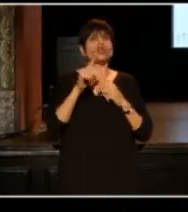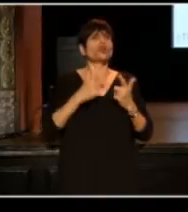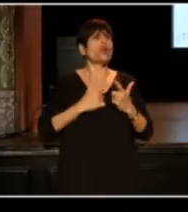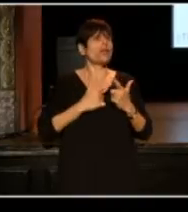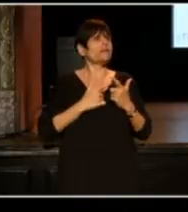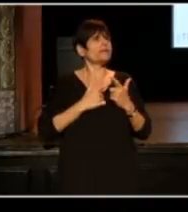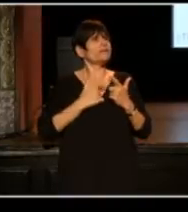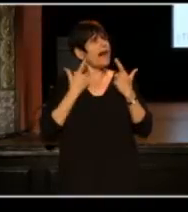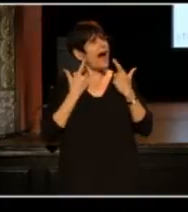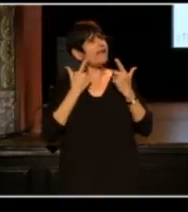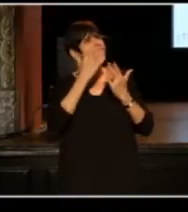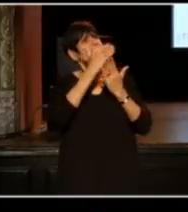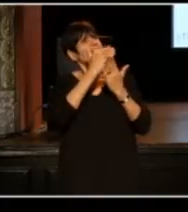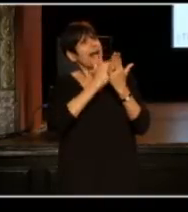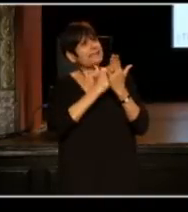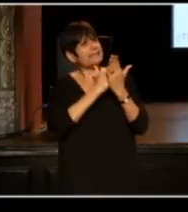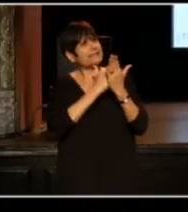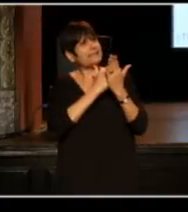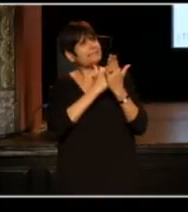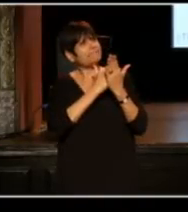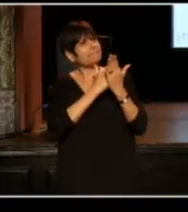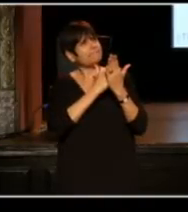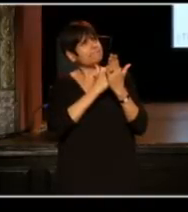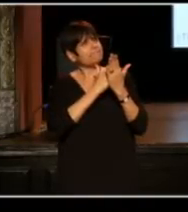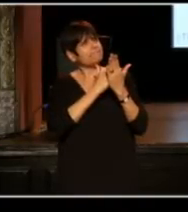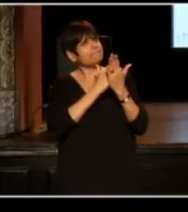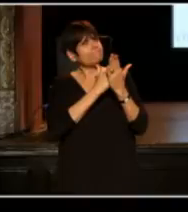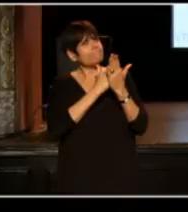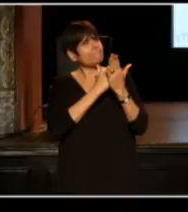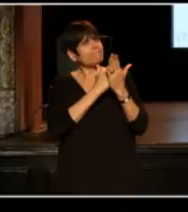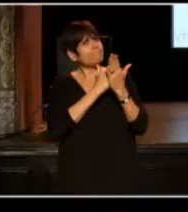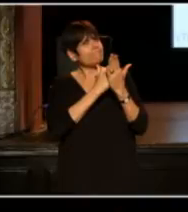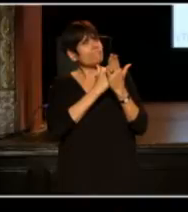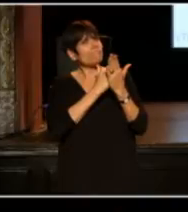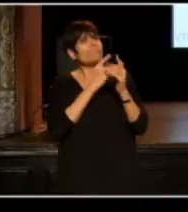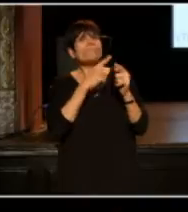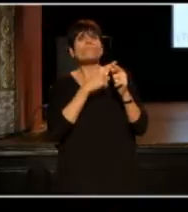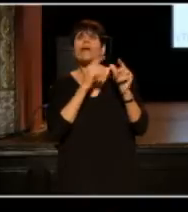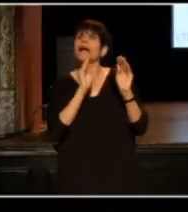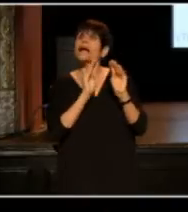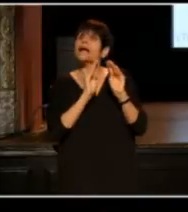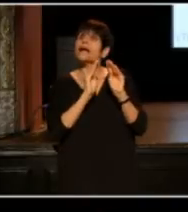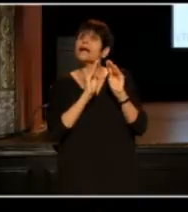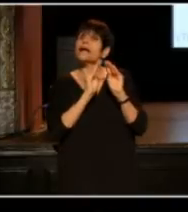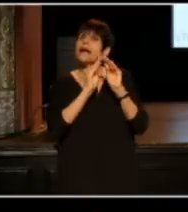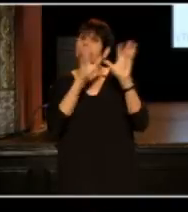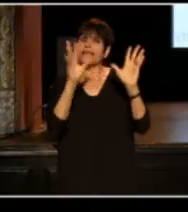and then you played it out and it gets more interesting. Having a clear identity and point of view,